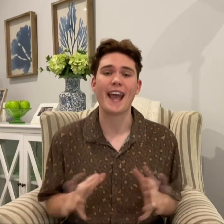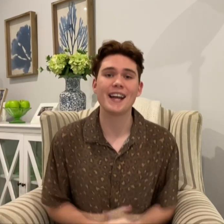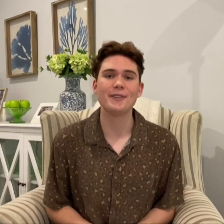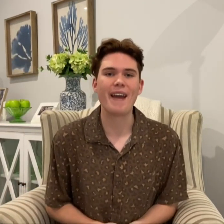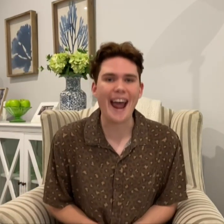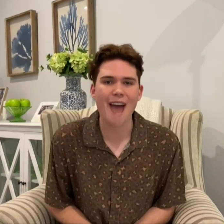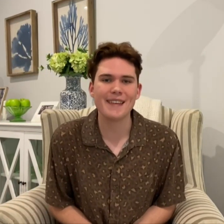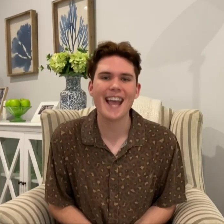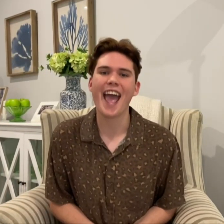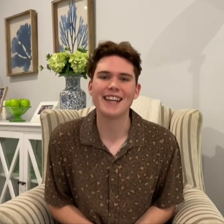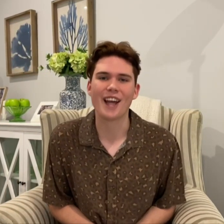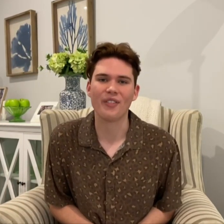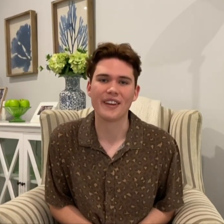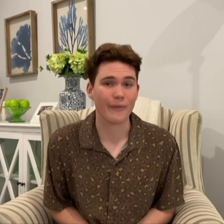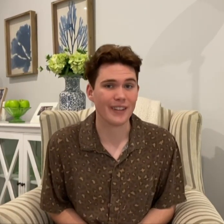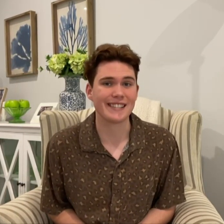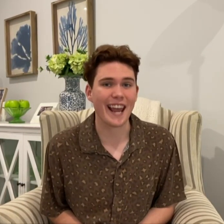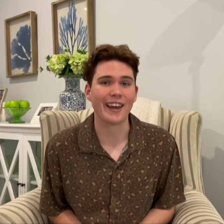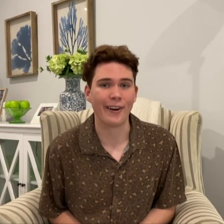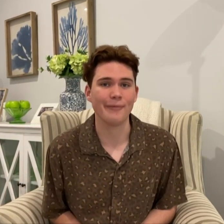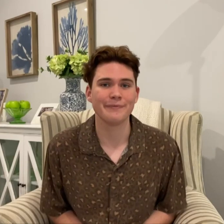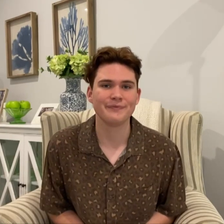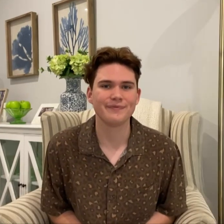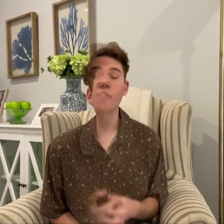on how to remain happy and healthy, whilst staying at home.